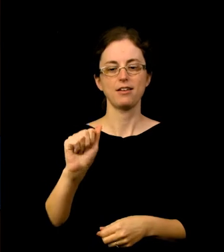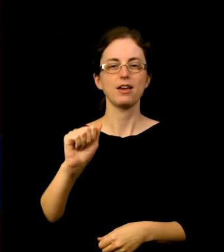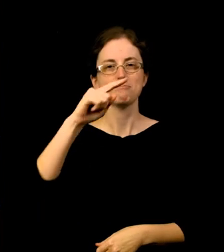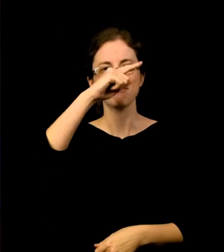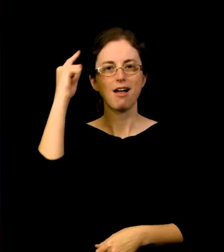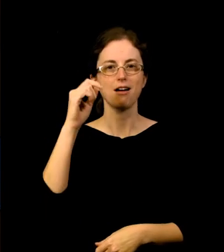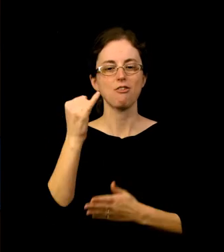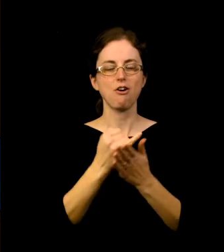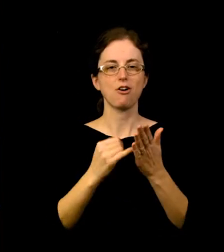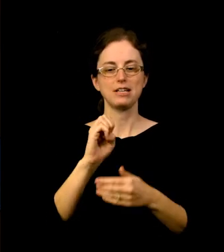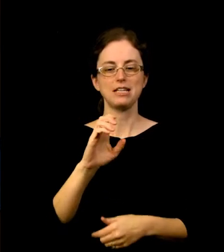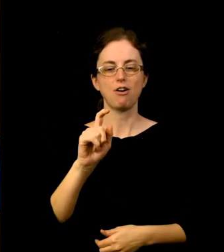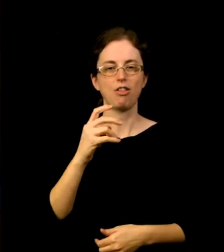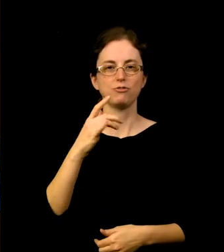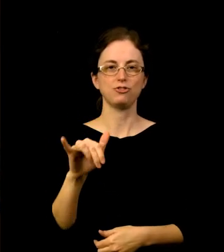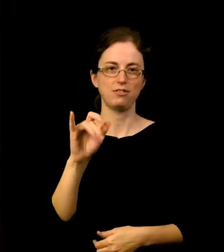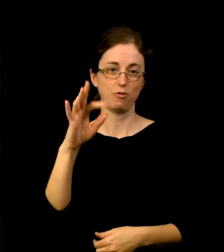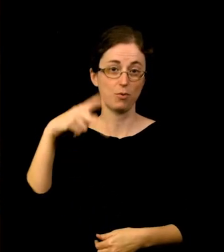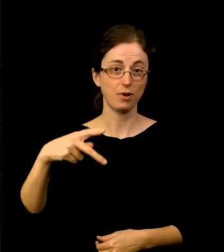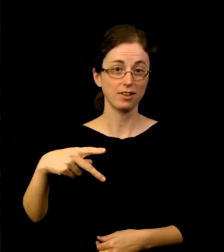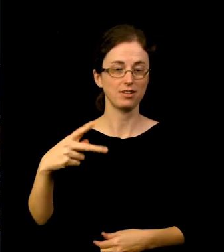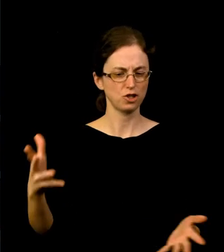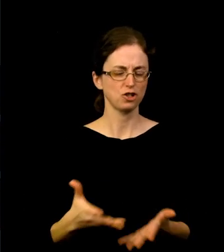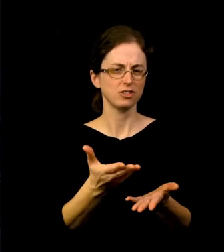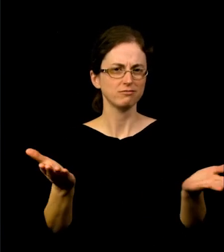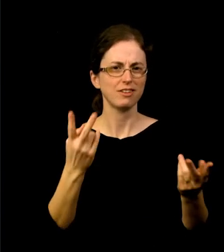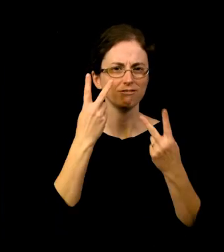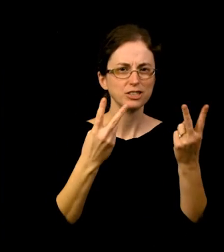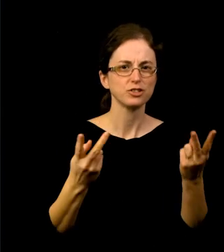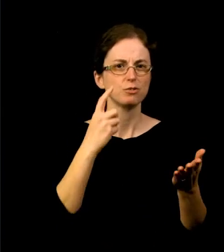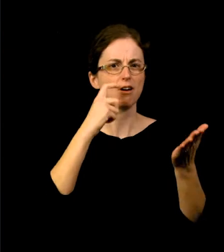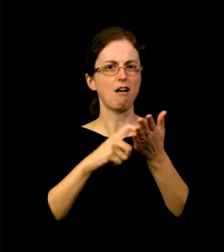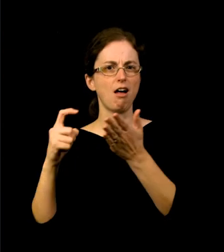our visitors to acknowledge the active, creative vitality of Black communities